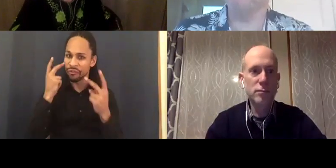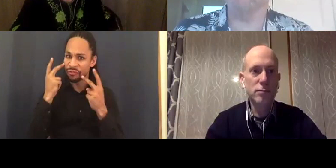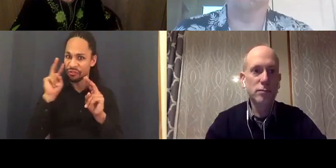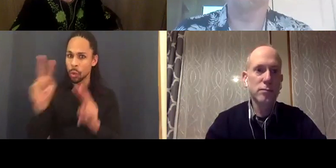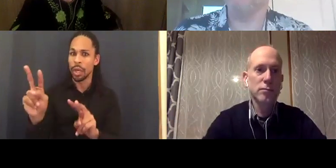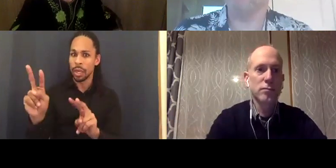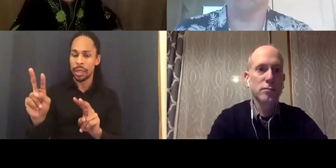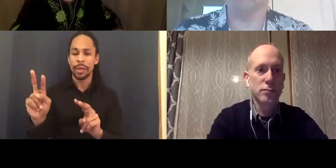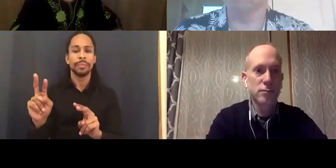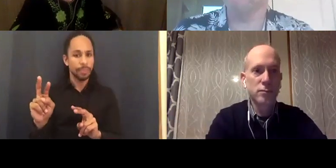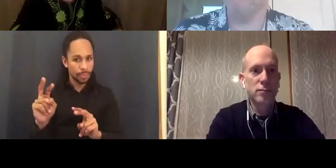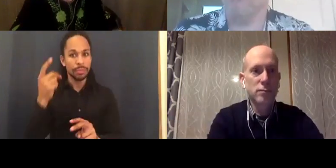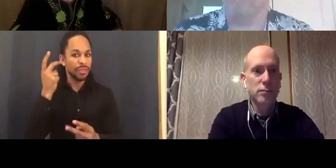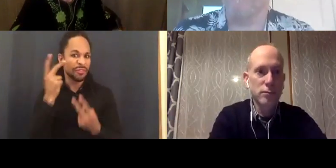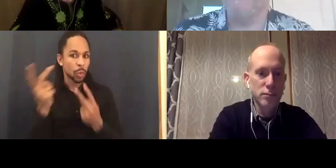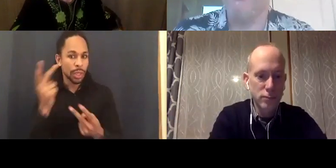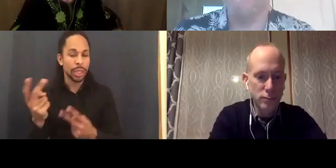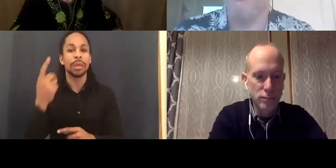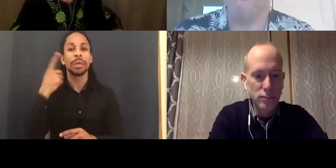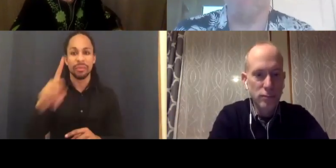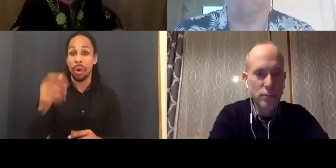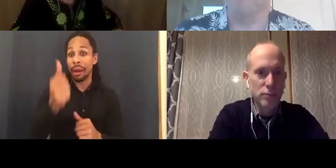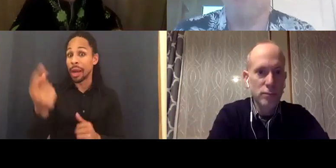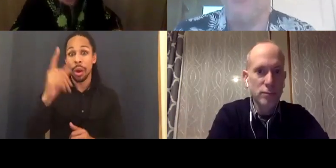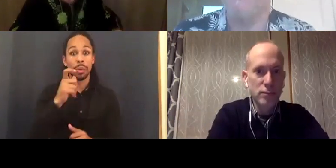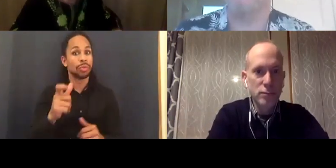to film school or studying film should watch this.